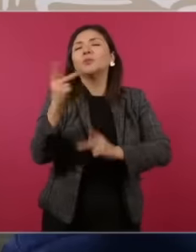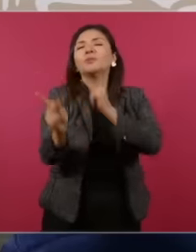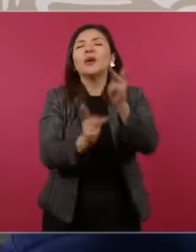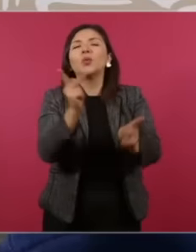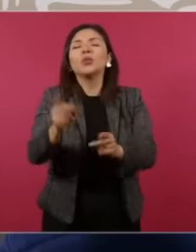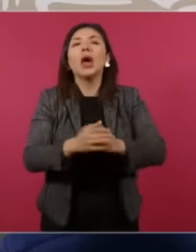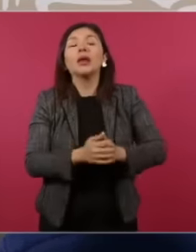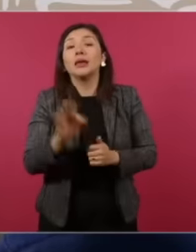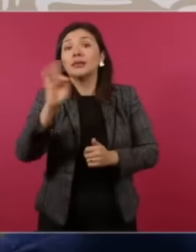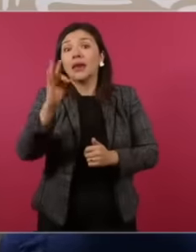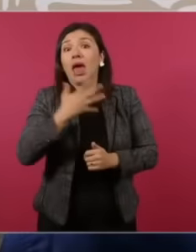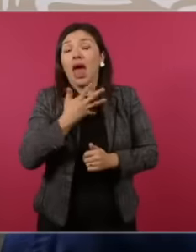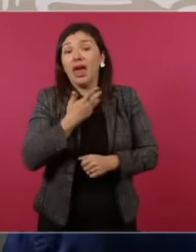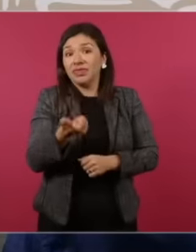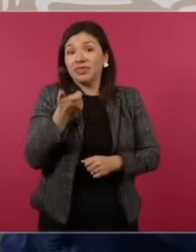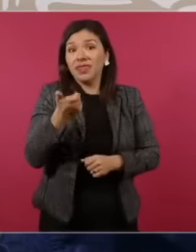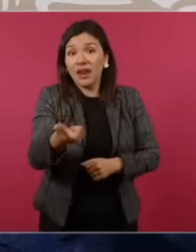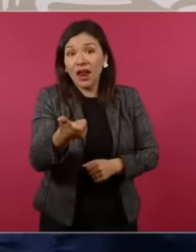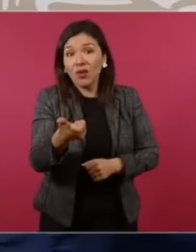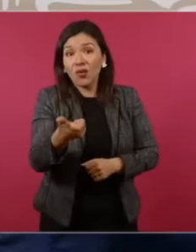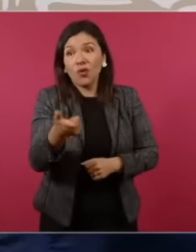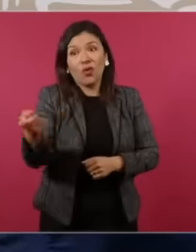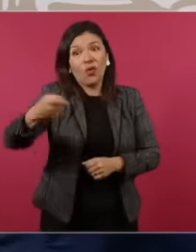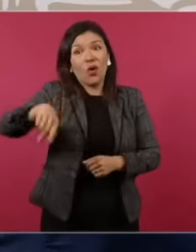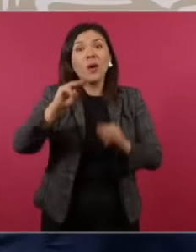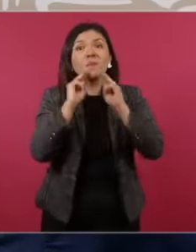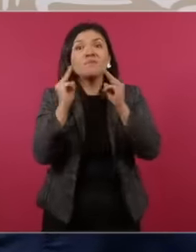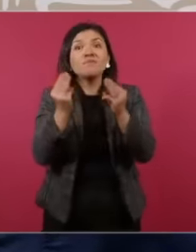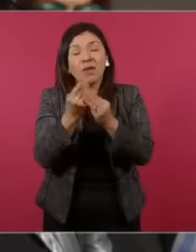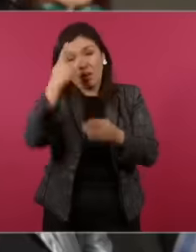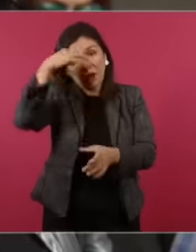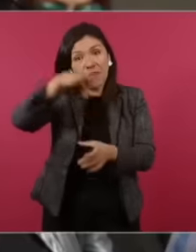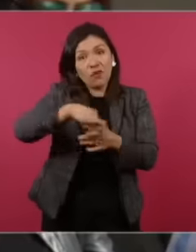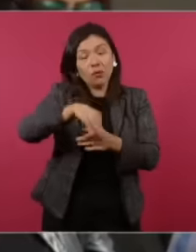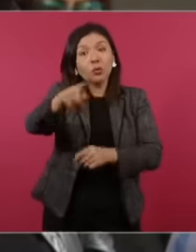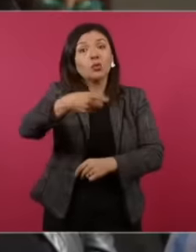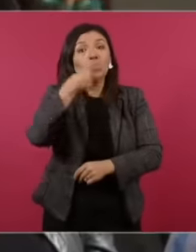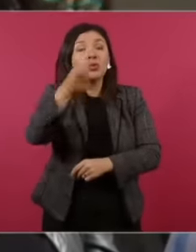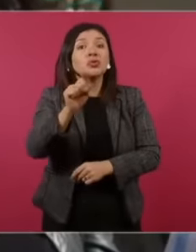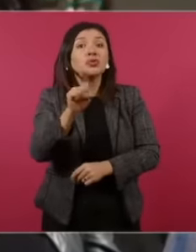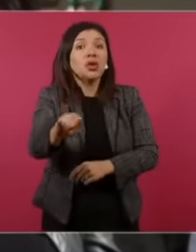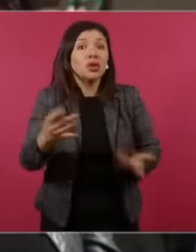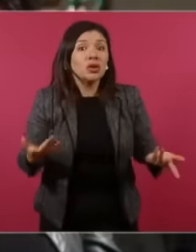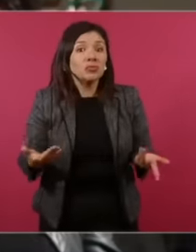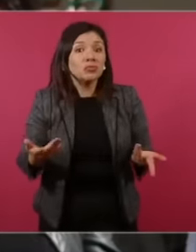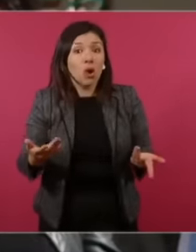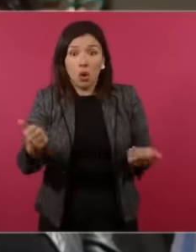there was money from crime in the elections. You told me yes, not with you, but you said